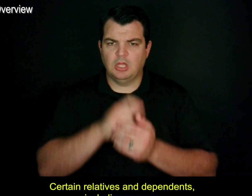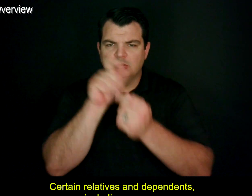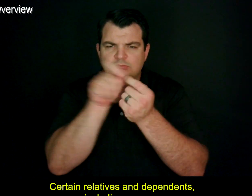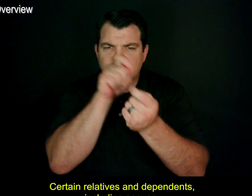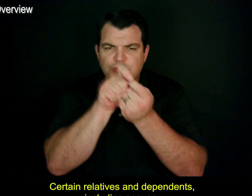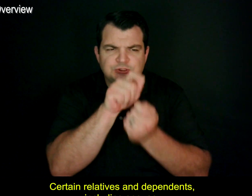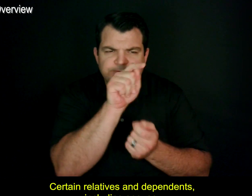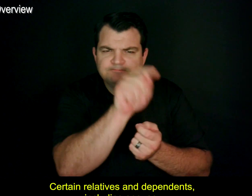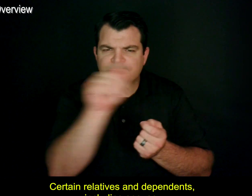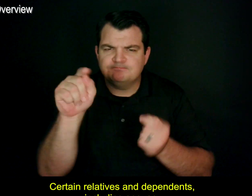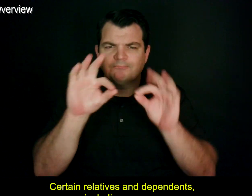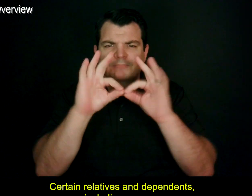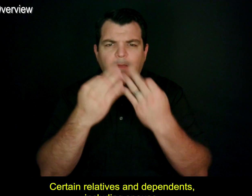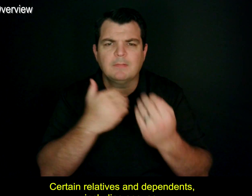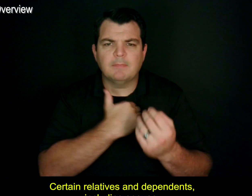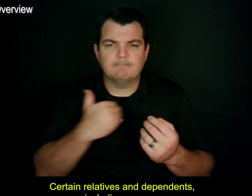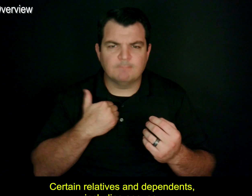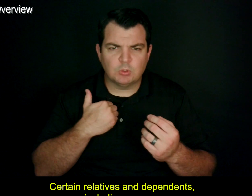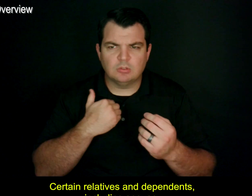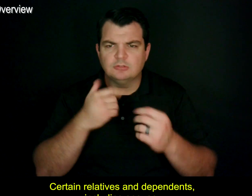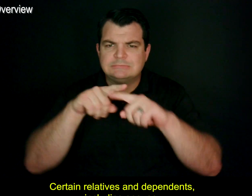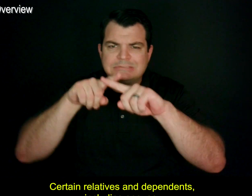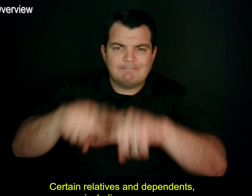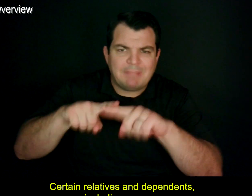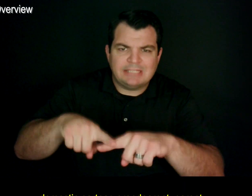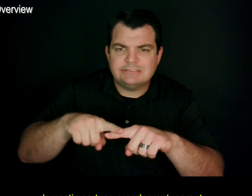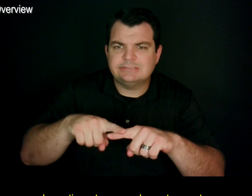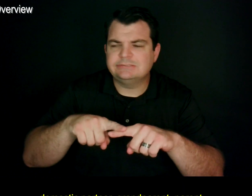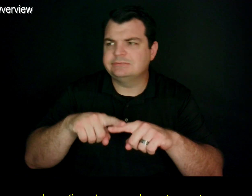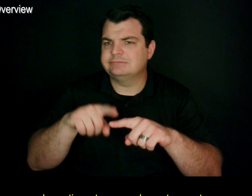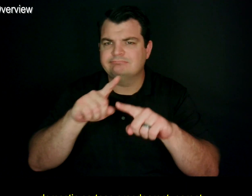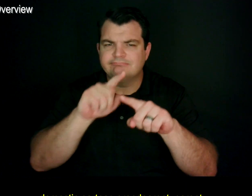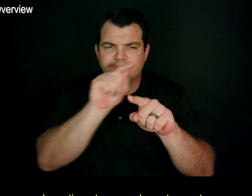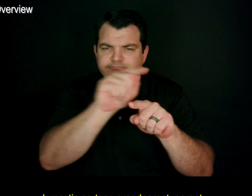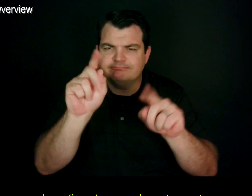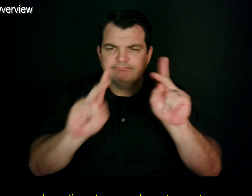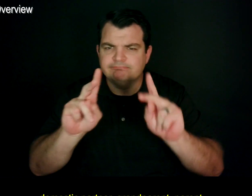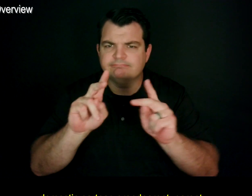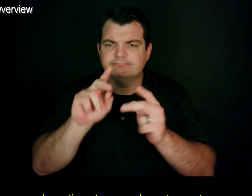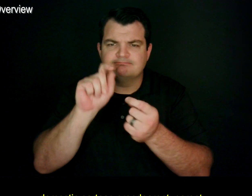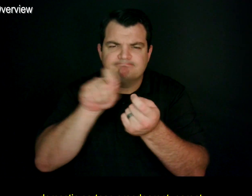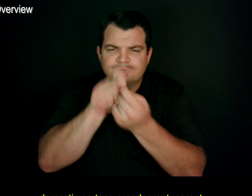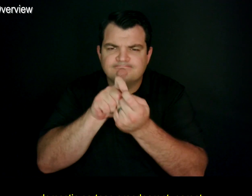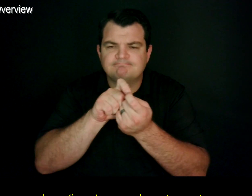Certain relatives and dependents, including spouse, domestic partner, grandparent, parent,